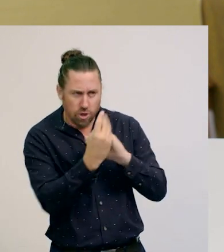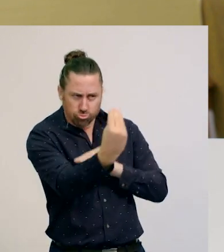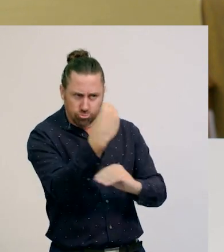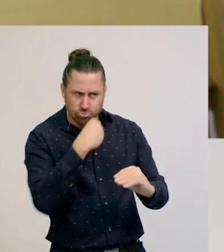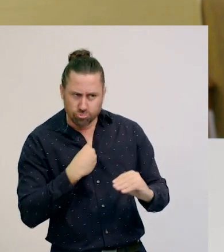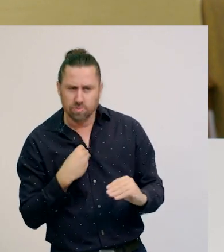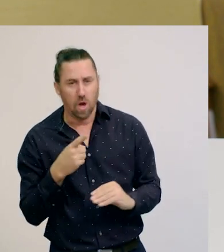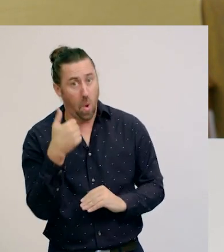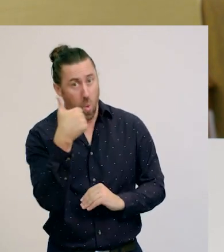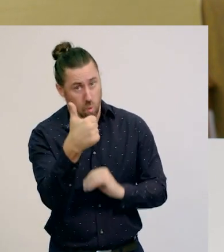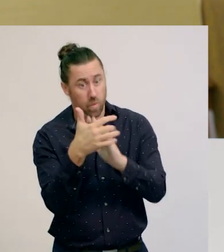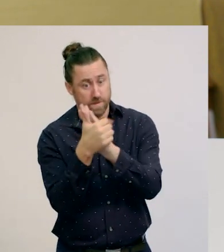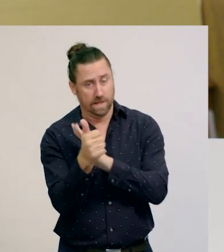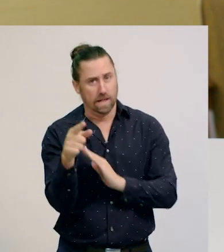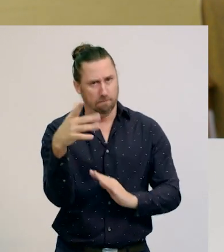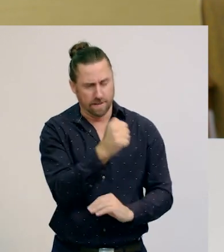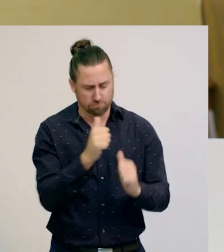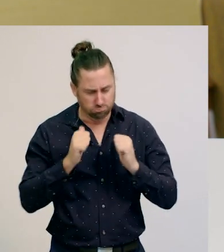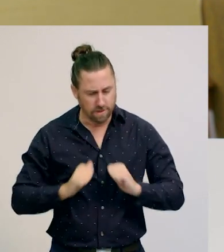and it needs to be practised a lot.